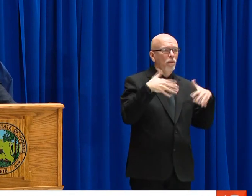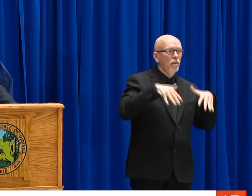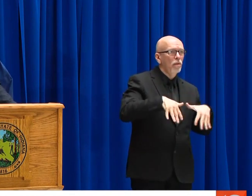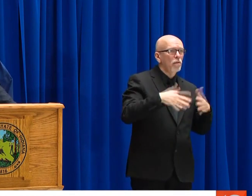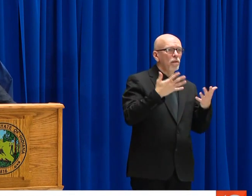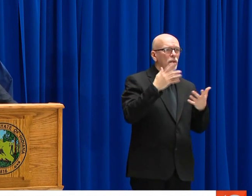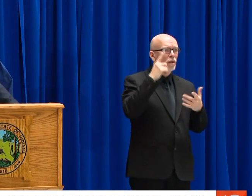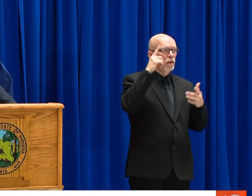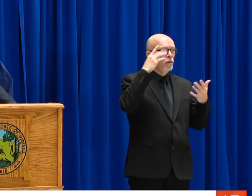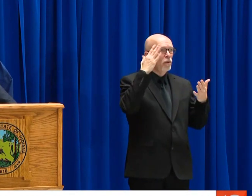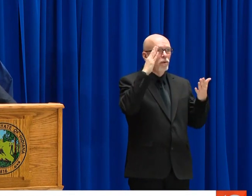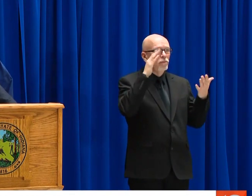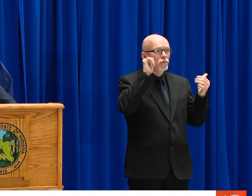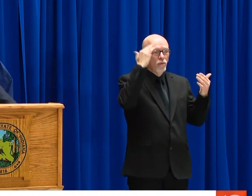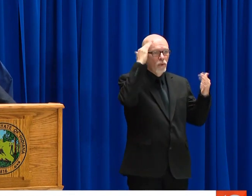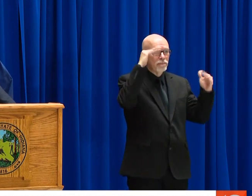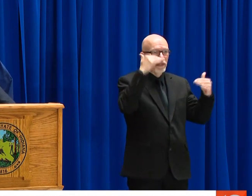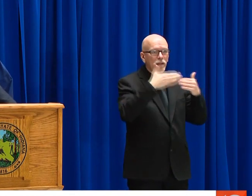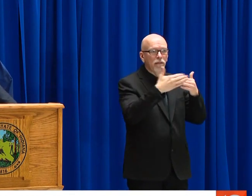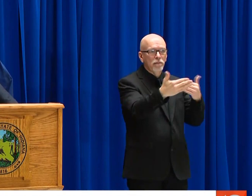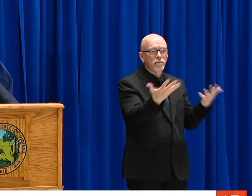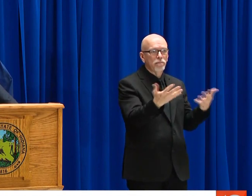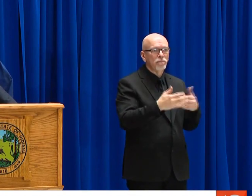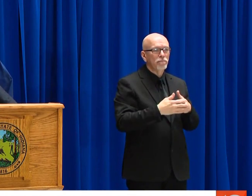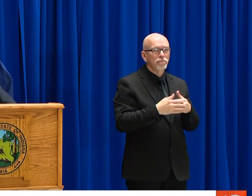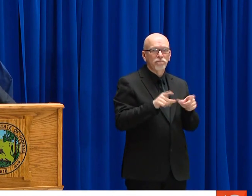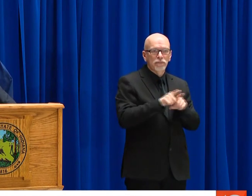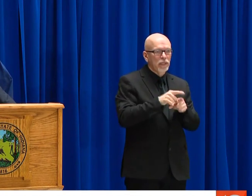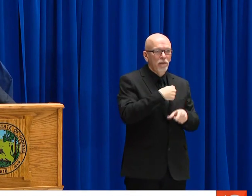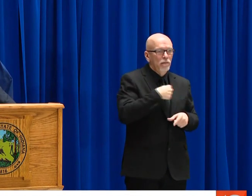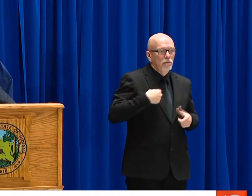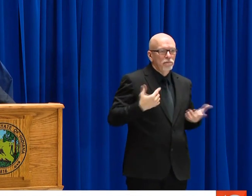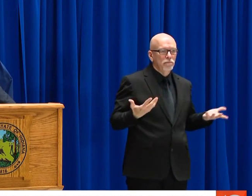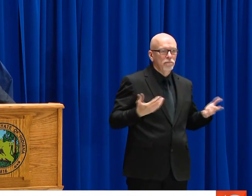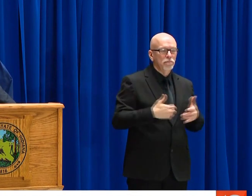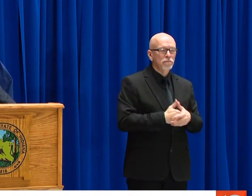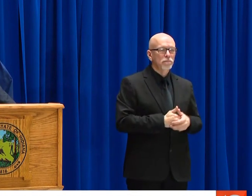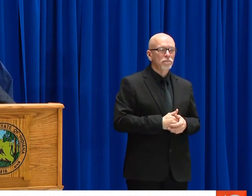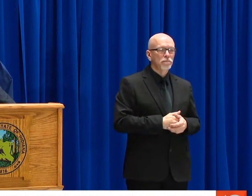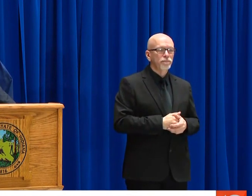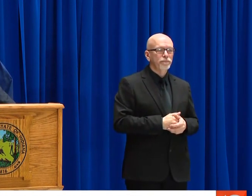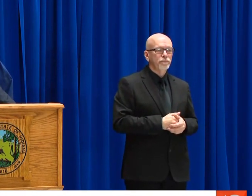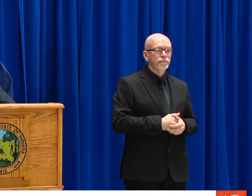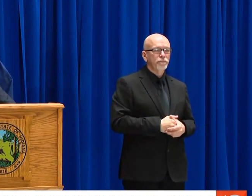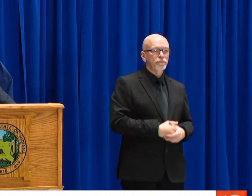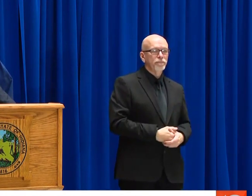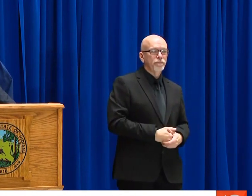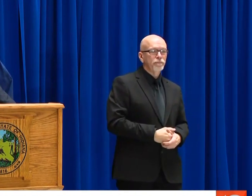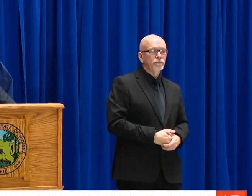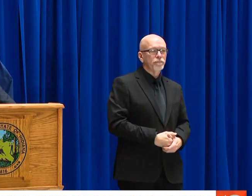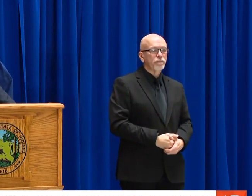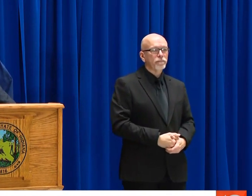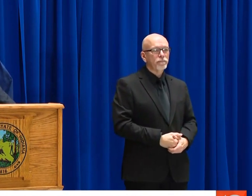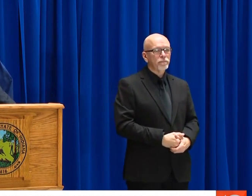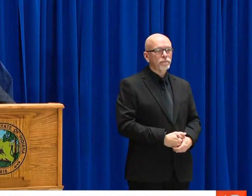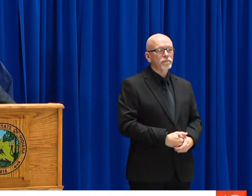WE ALL ARE SEEING THAT OUR CITIZENS ARE AFRAID, ARE CONFUSED, AND ARE WONDERING